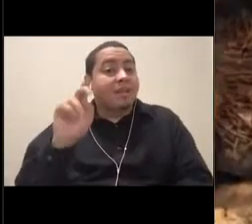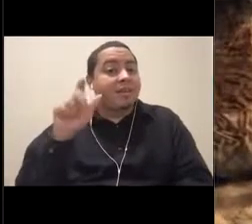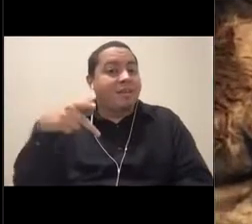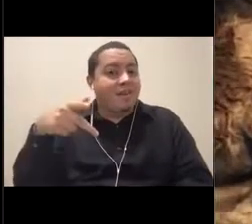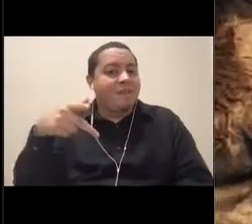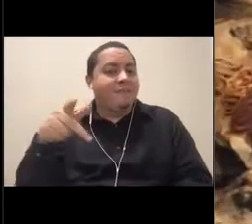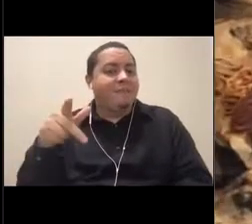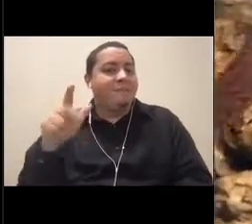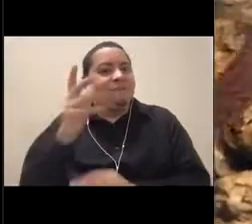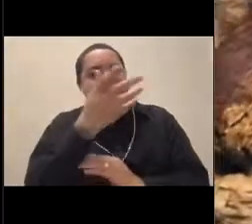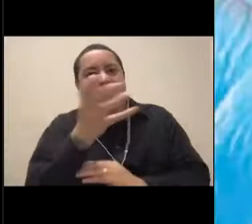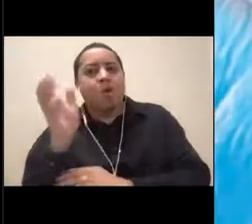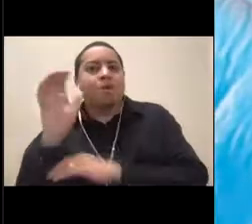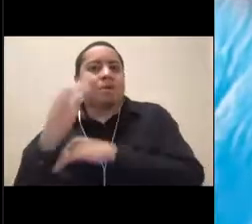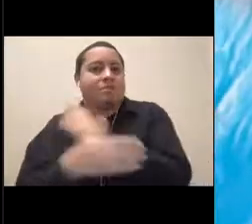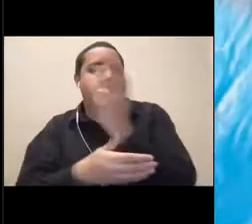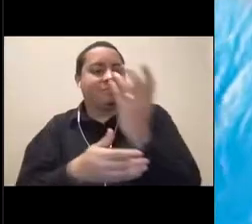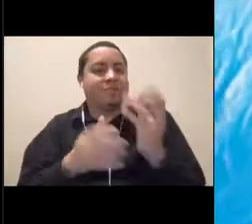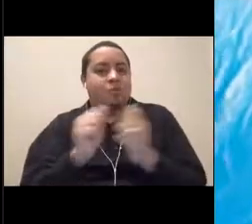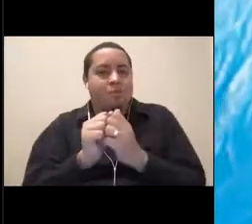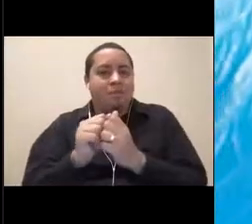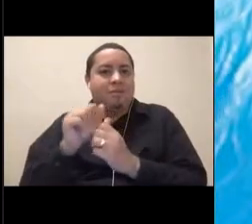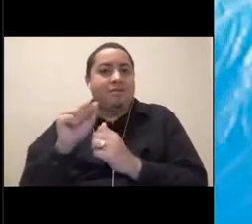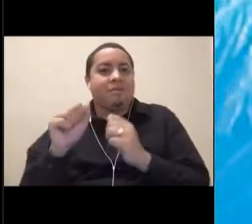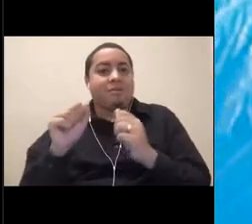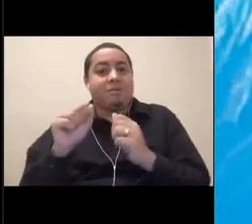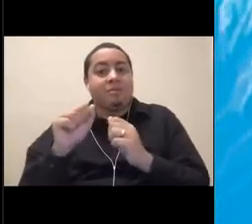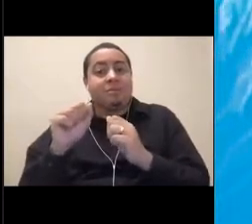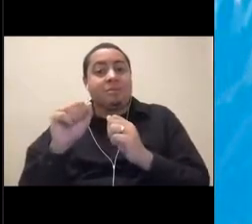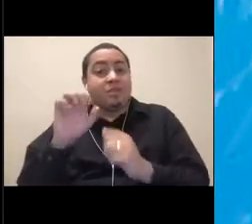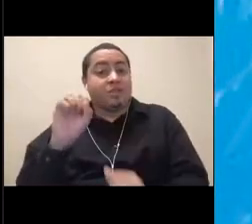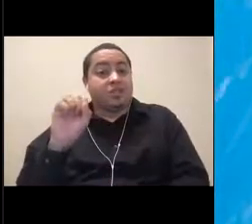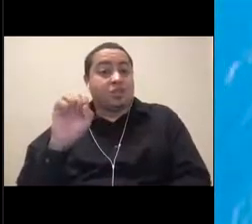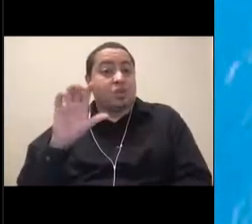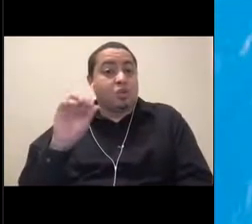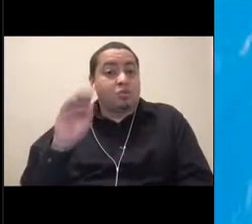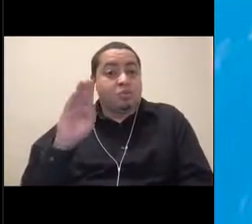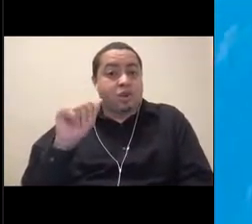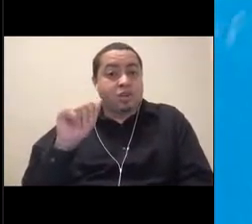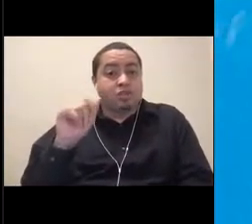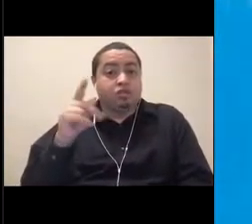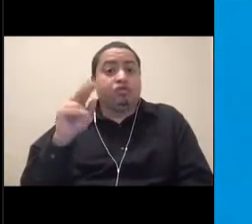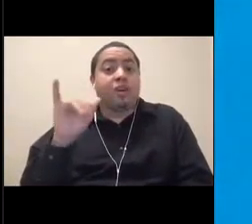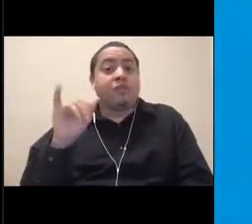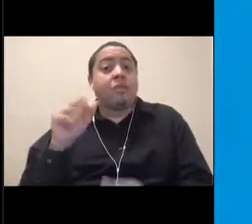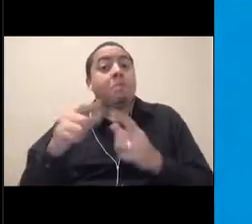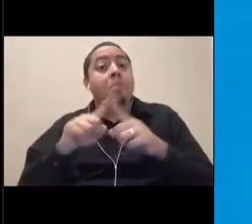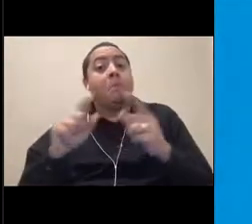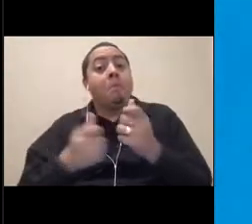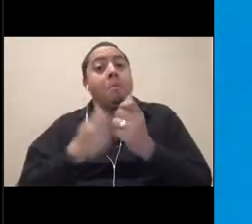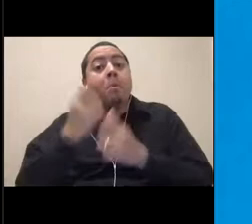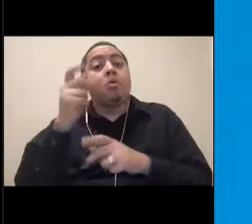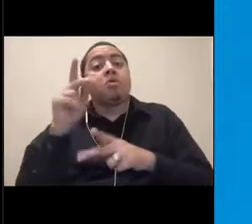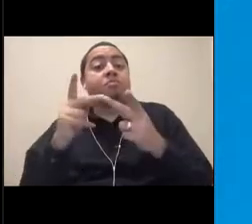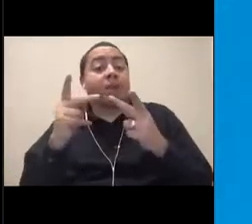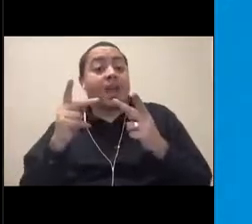but most of the sanctuary is actually too deep to study by scuba diving. And in some places like the Davidson Seamount,